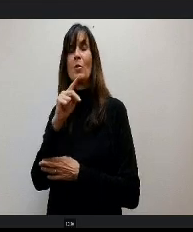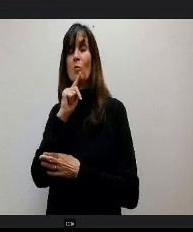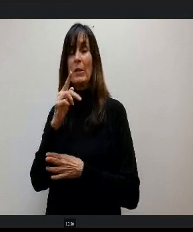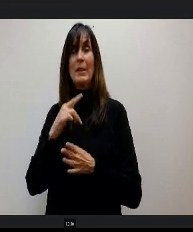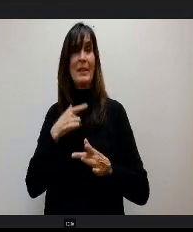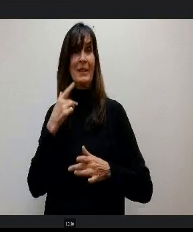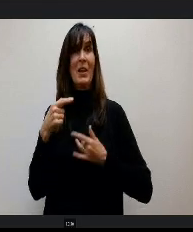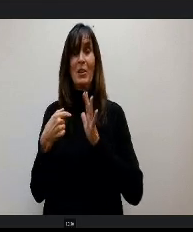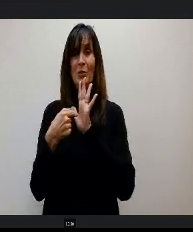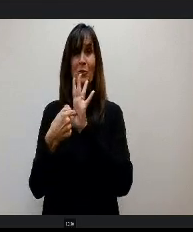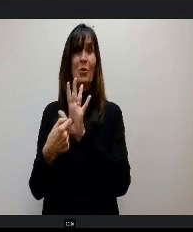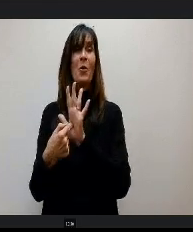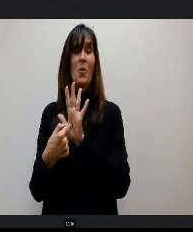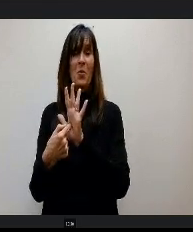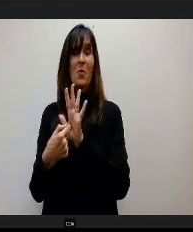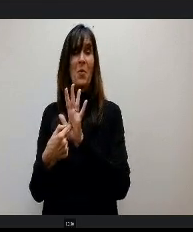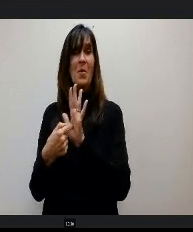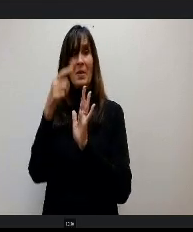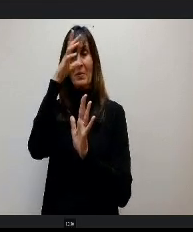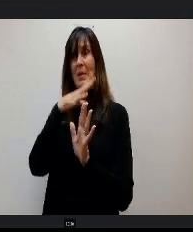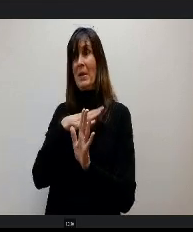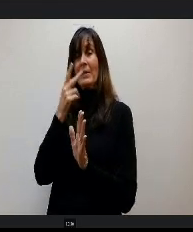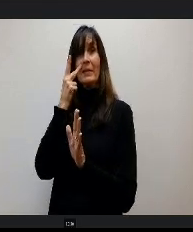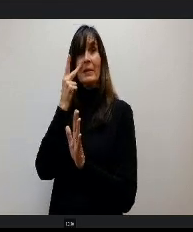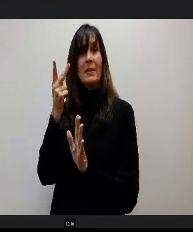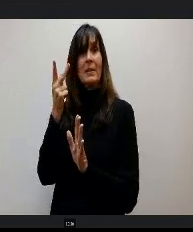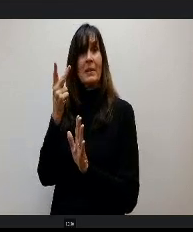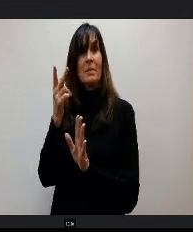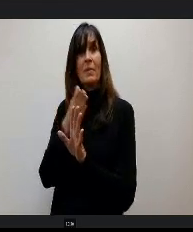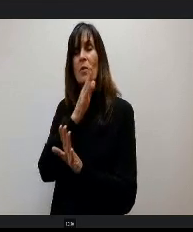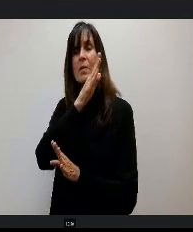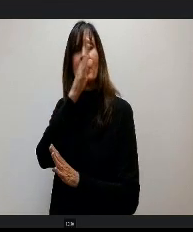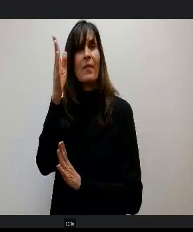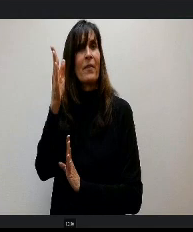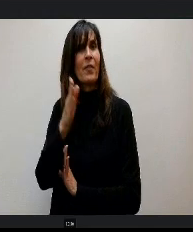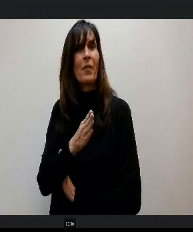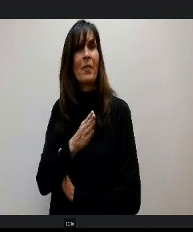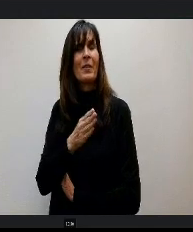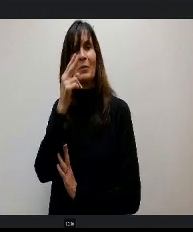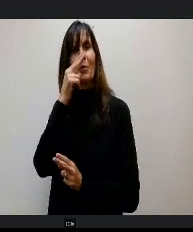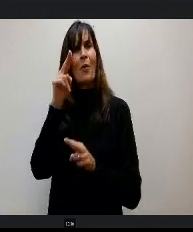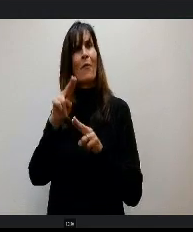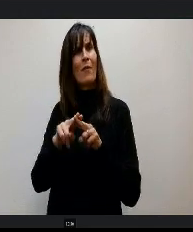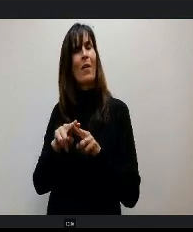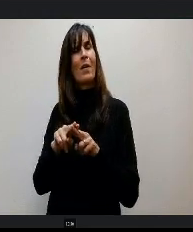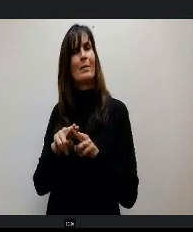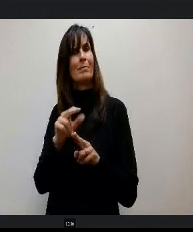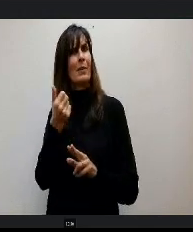n patron 'cause he hadn't seen it before and so. It was fun. Just explore with others. This is just a group A